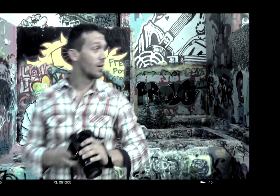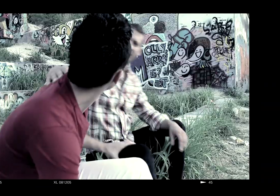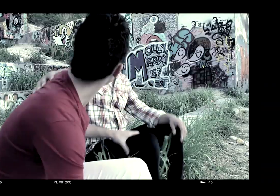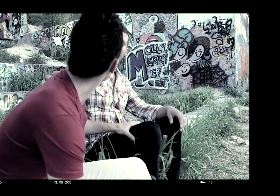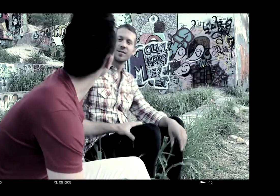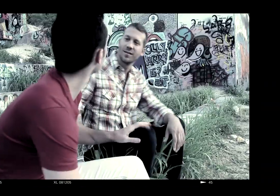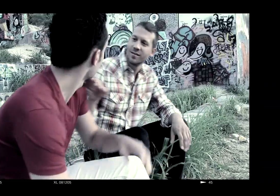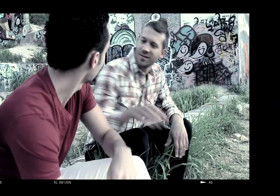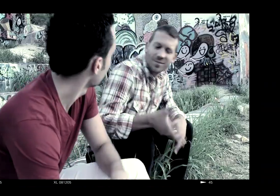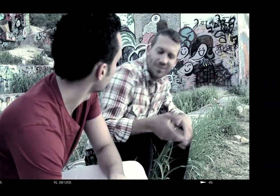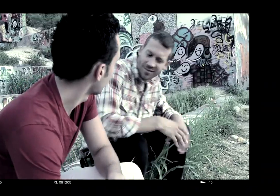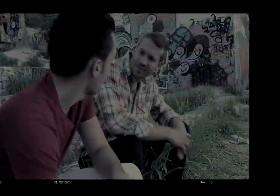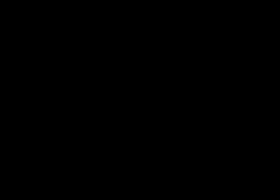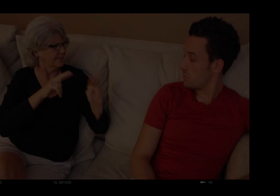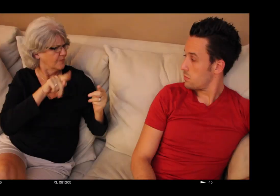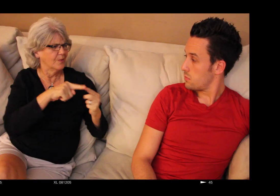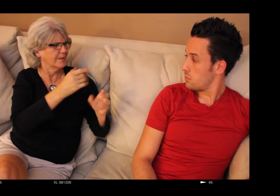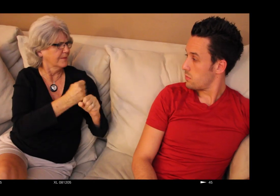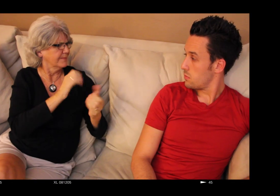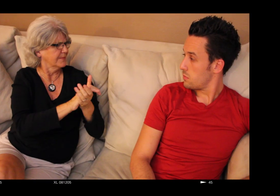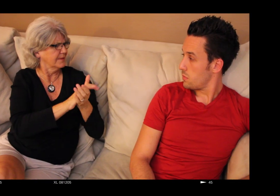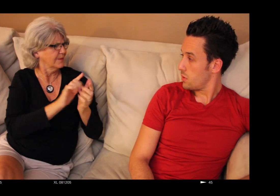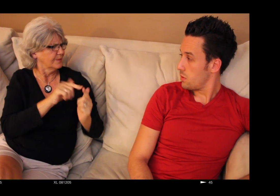What's up? When are you getting married to a girl?